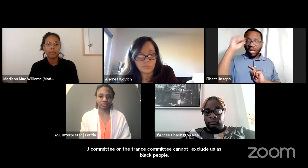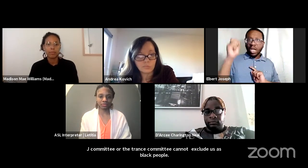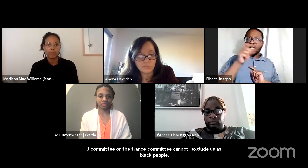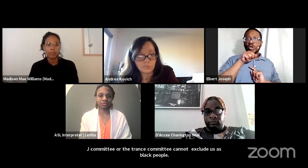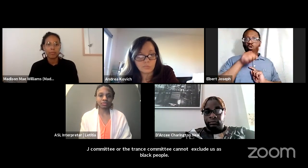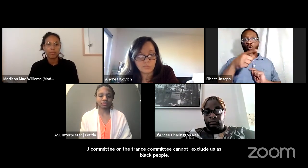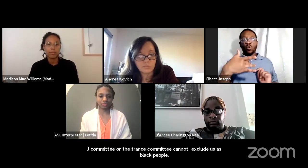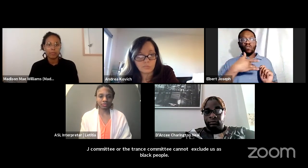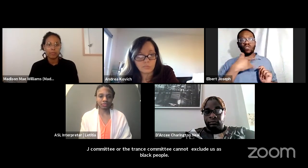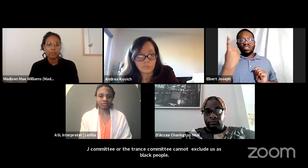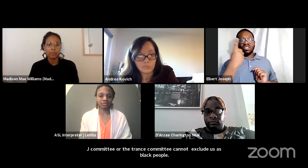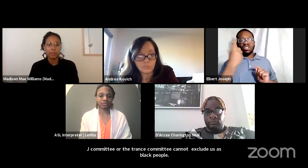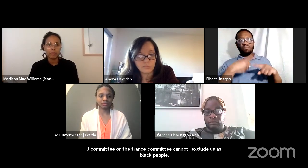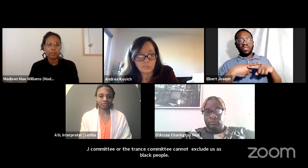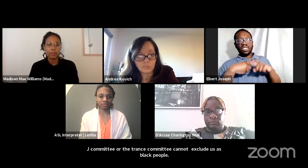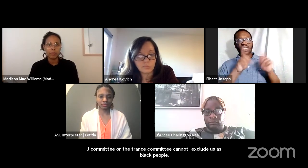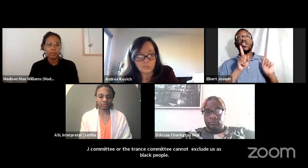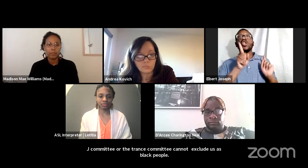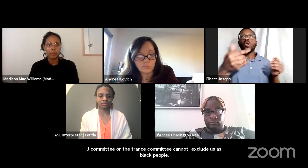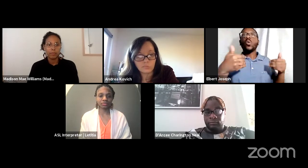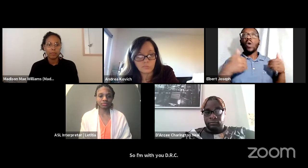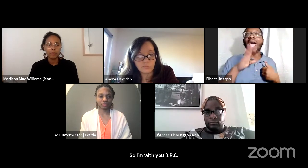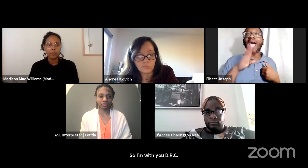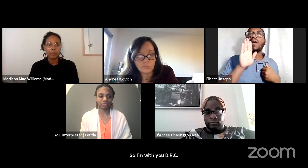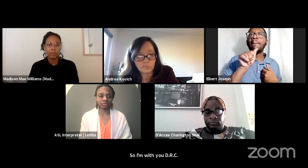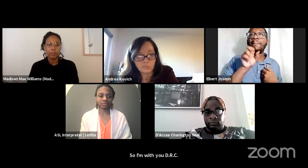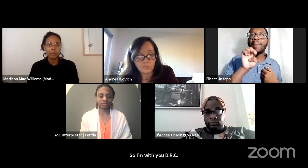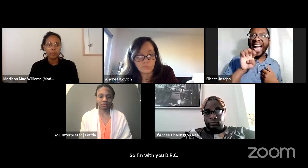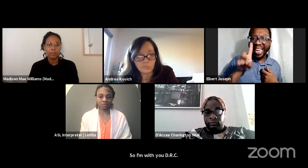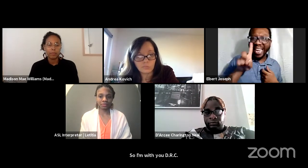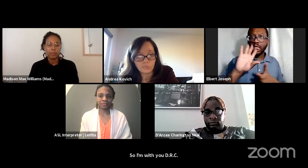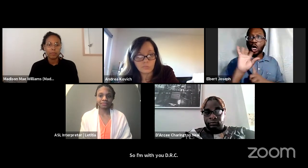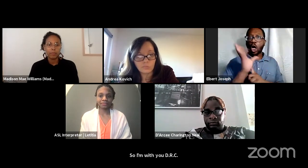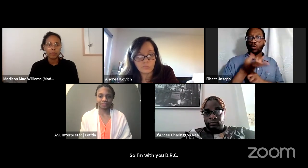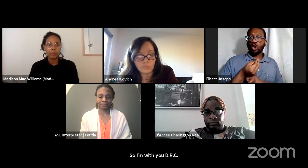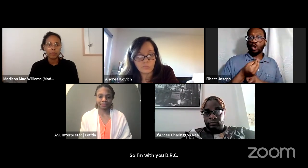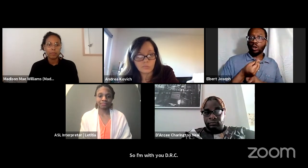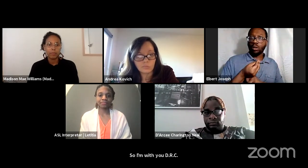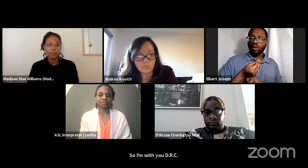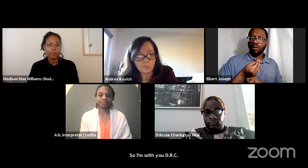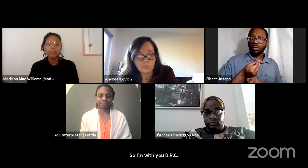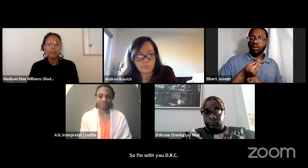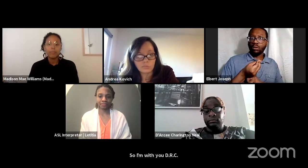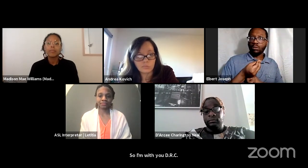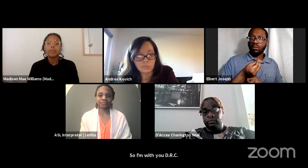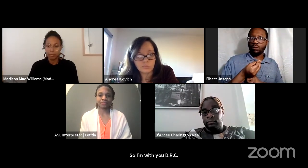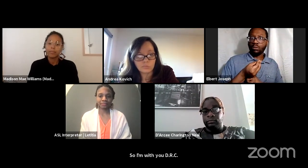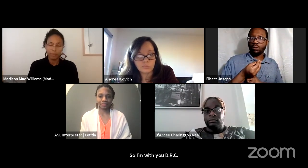You can't be excluding people who have differences within your own community.